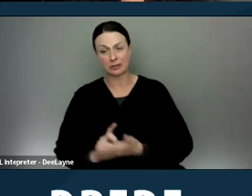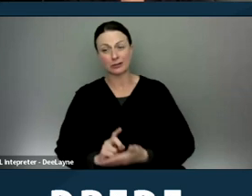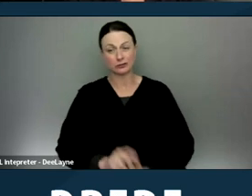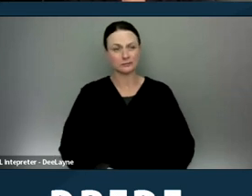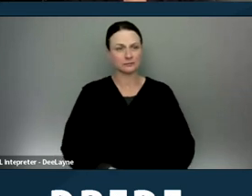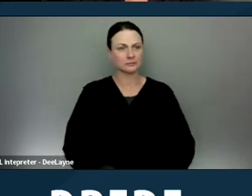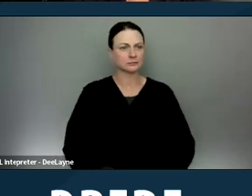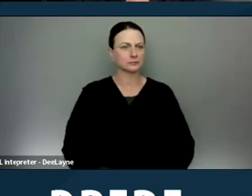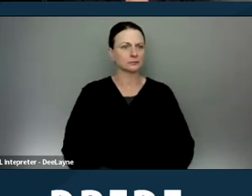Next slide.